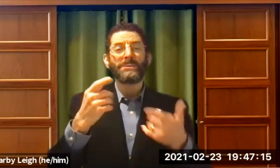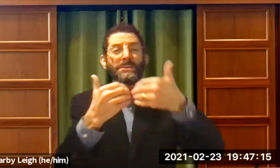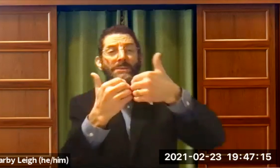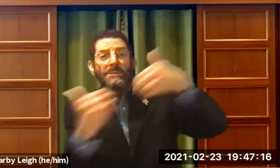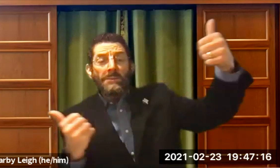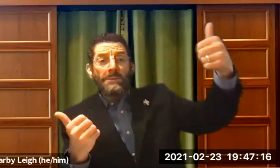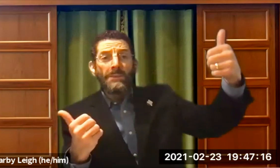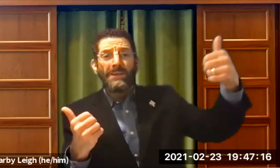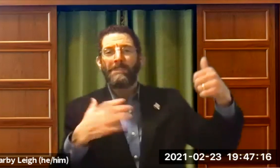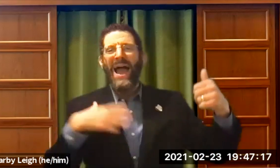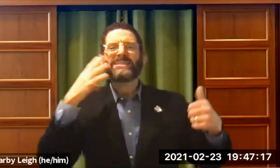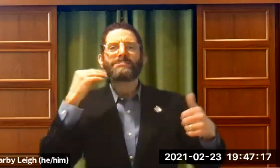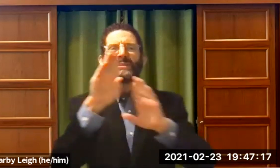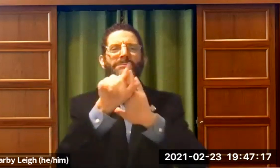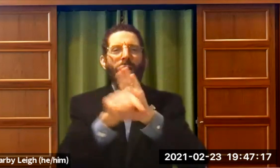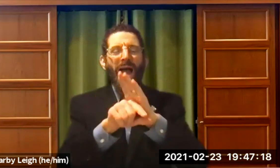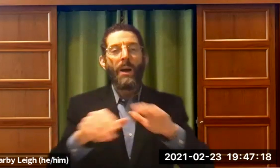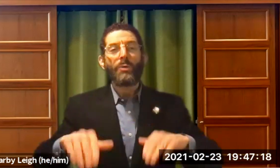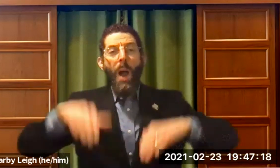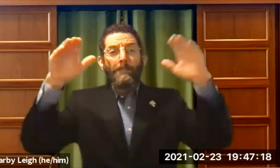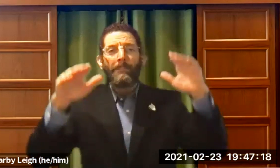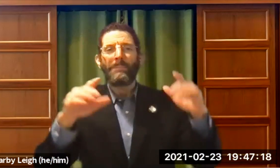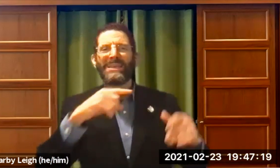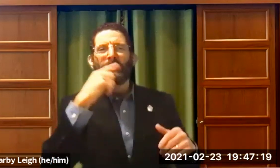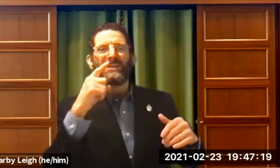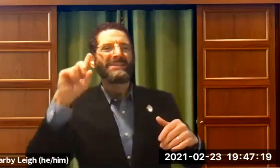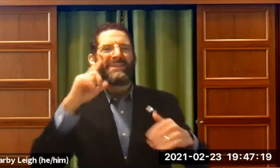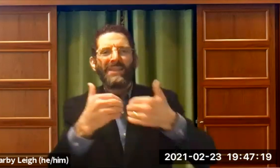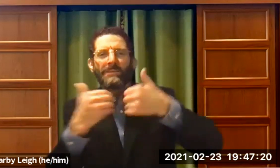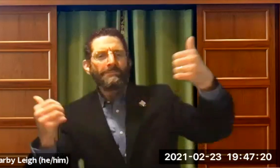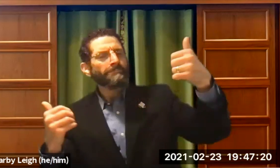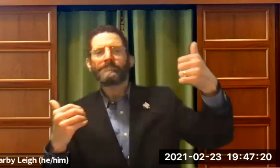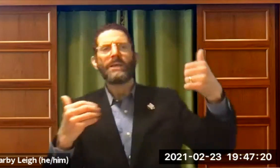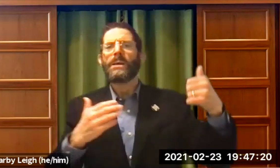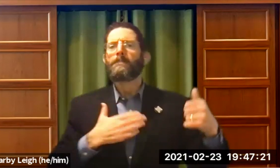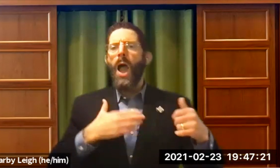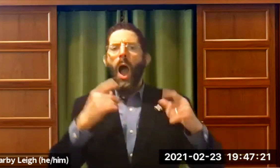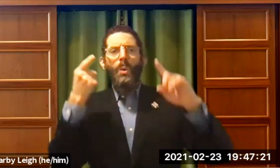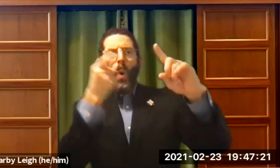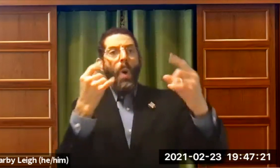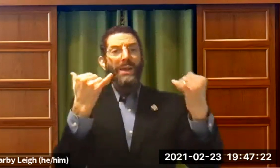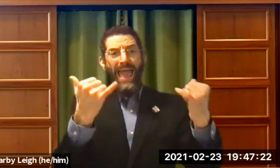And I realized that my experience and my background growing up between hearing